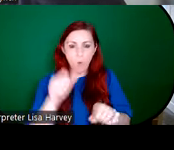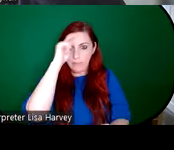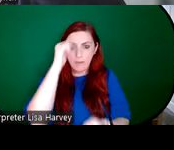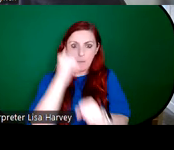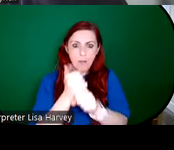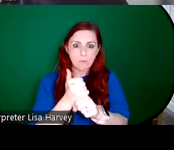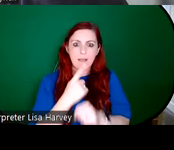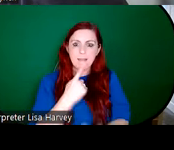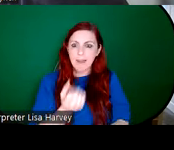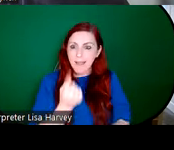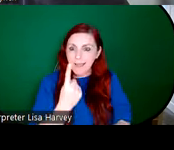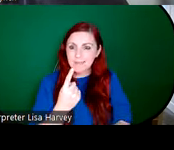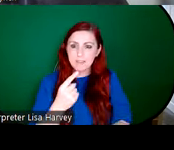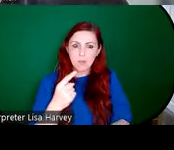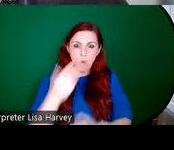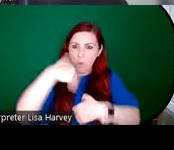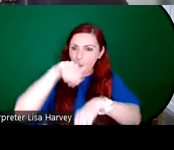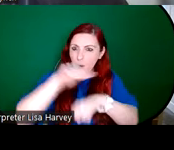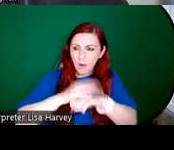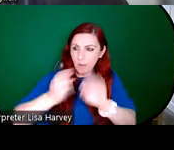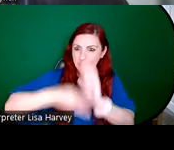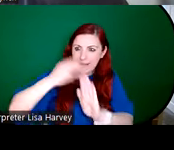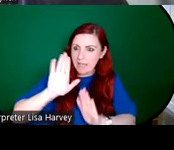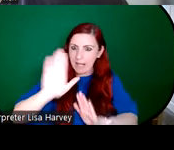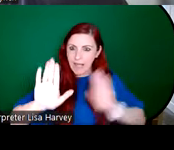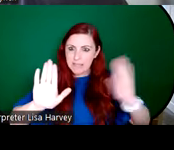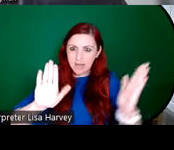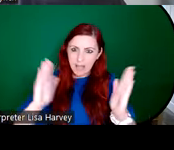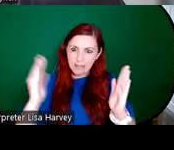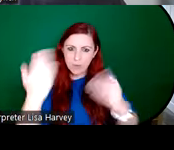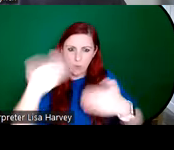particular site in which the stained glass is going to be installed. So Sarah